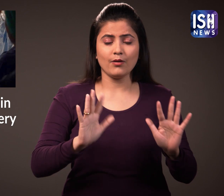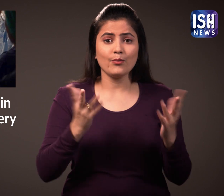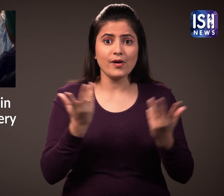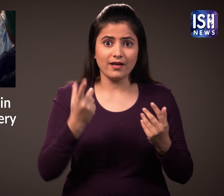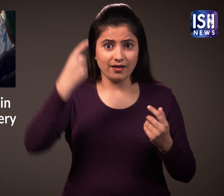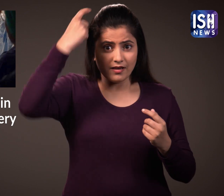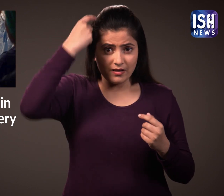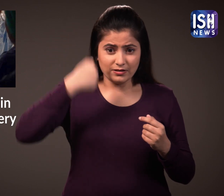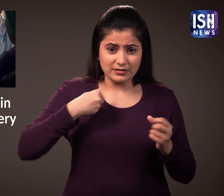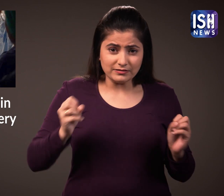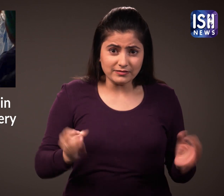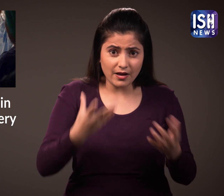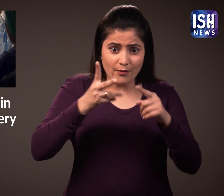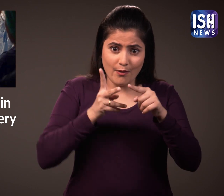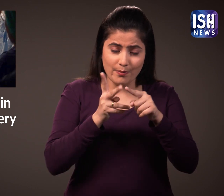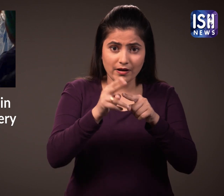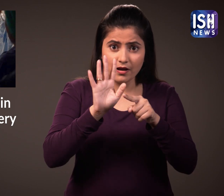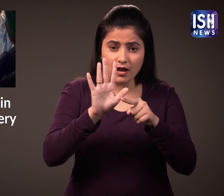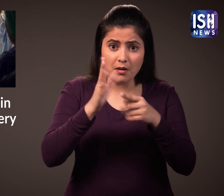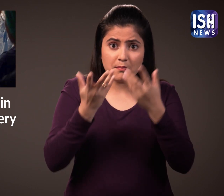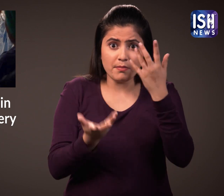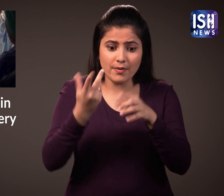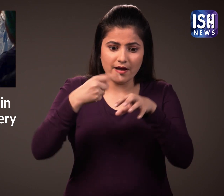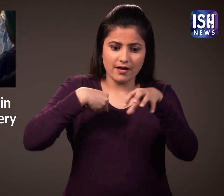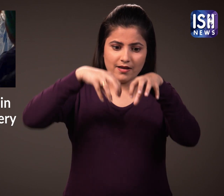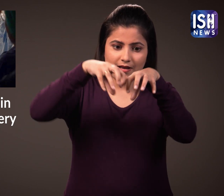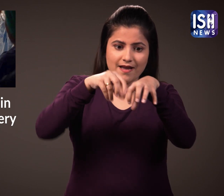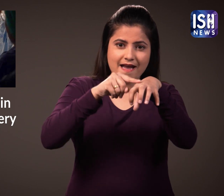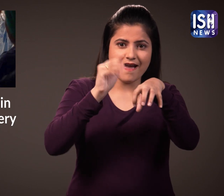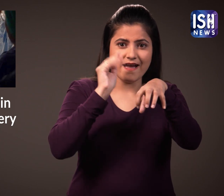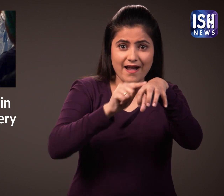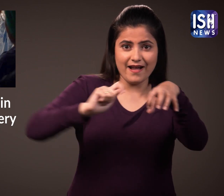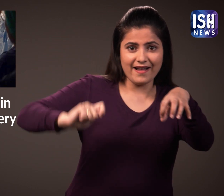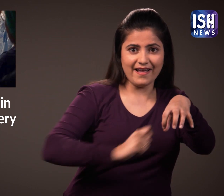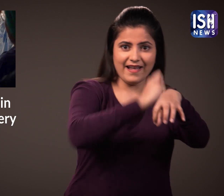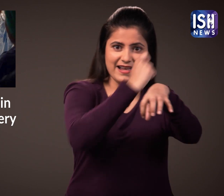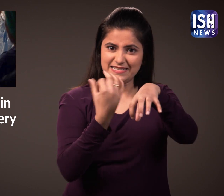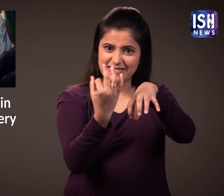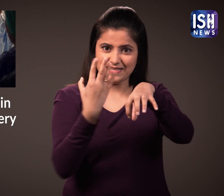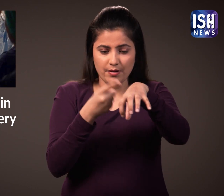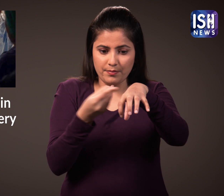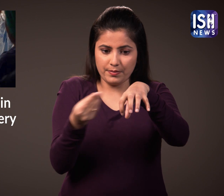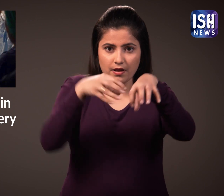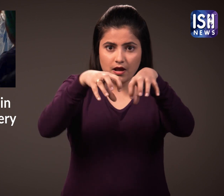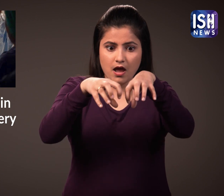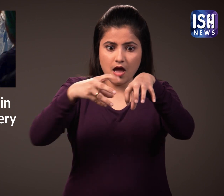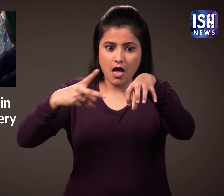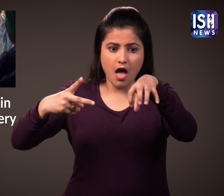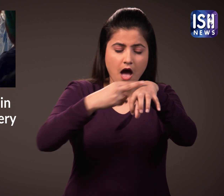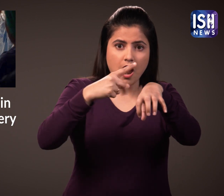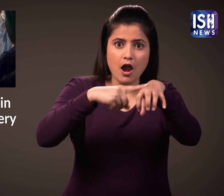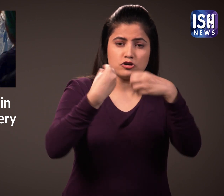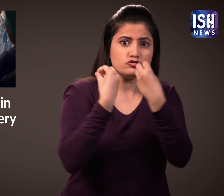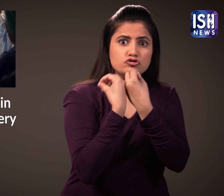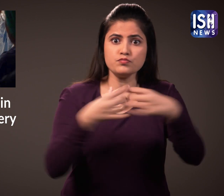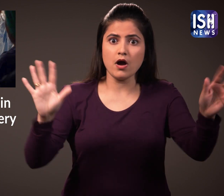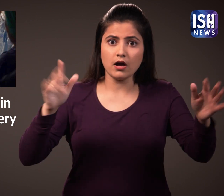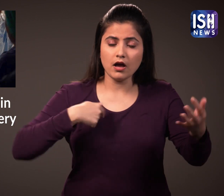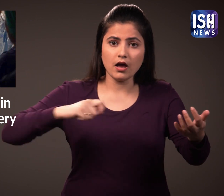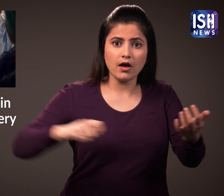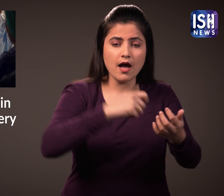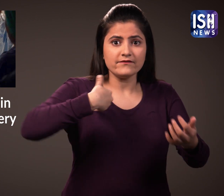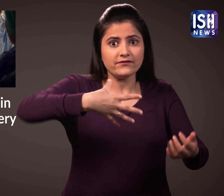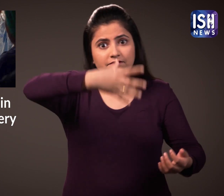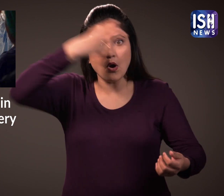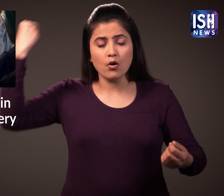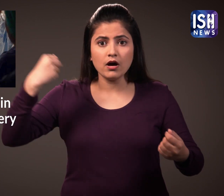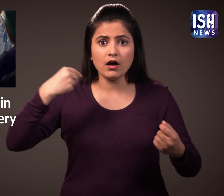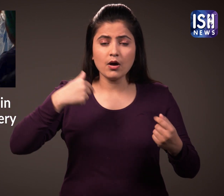This is because, if during the surgery the part of her brain responsible for violin playing gets damaged, she would lose her ability forever.